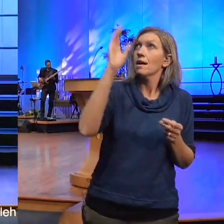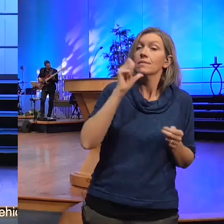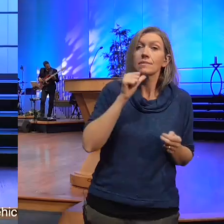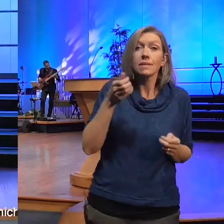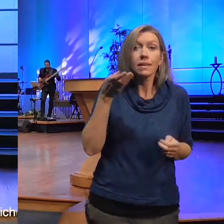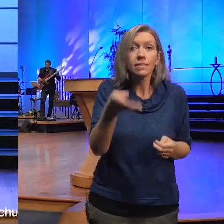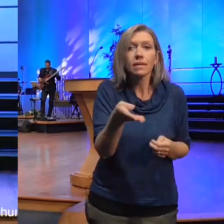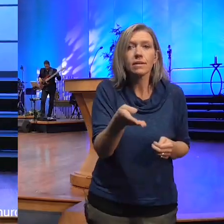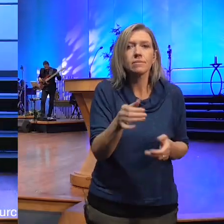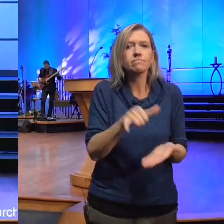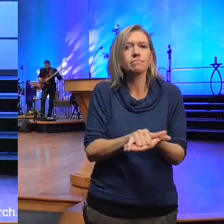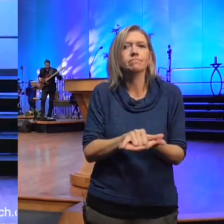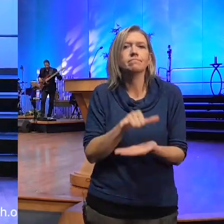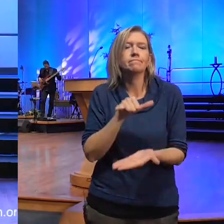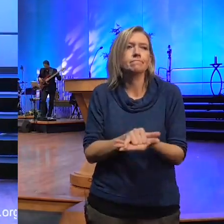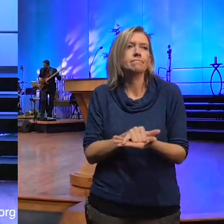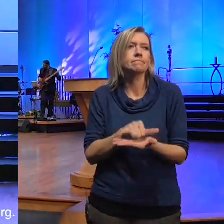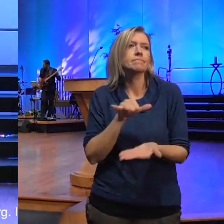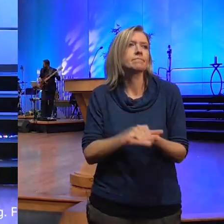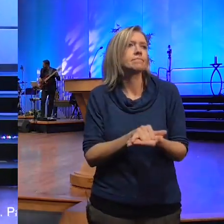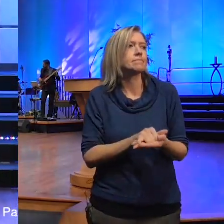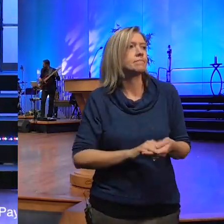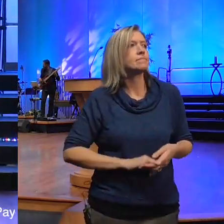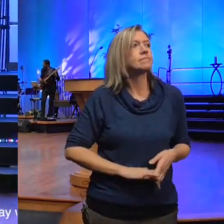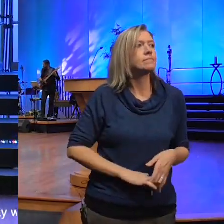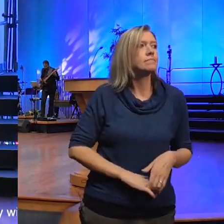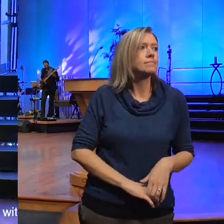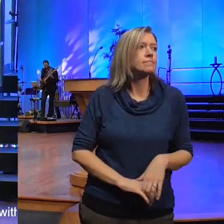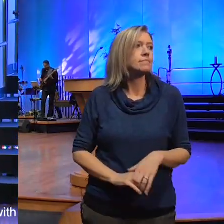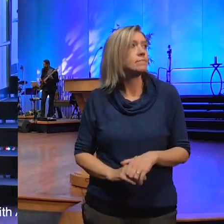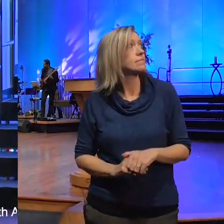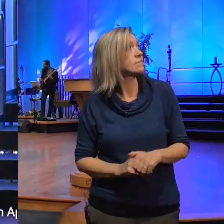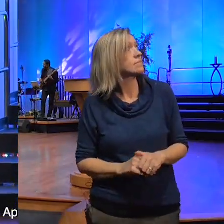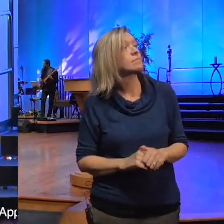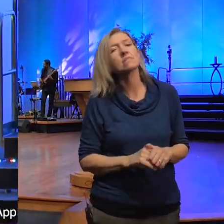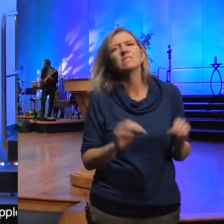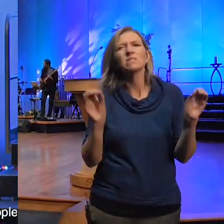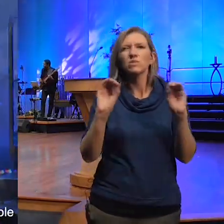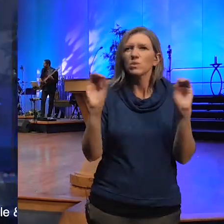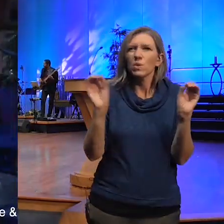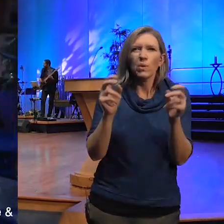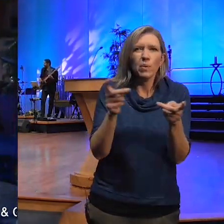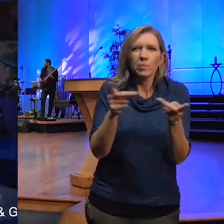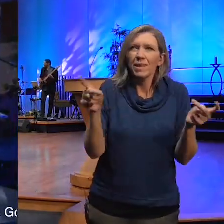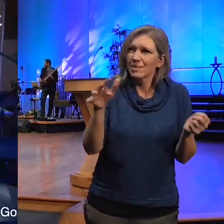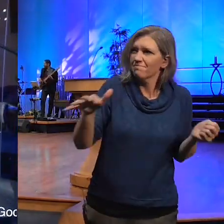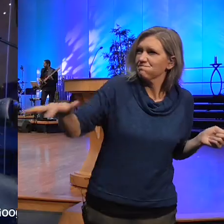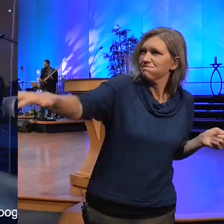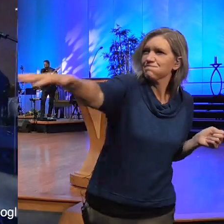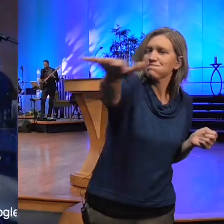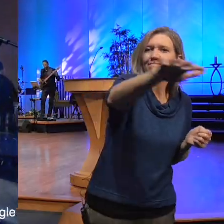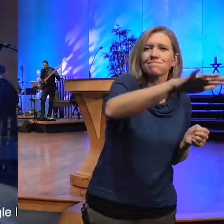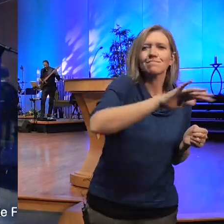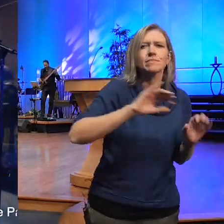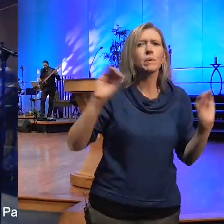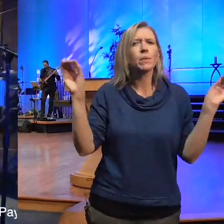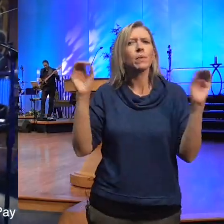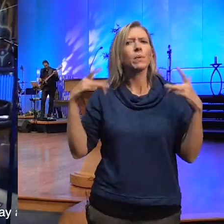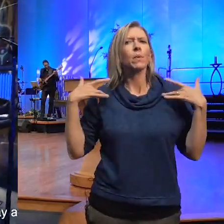not there is nowhere that God is Not